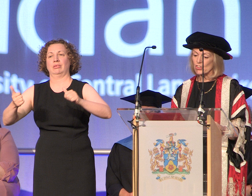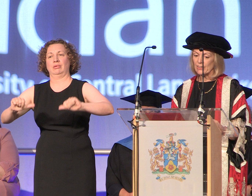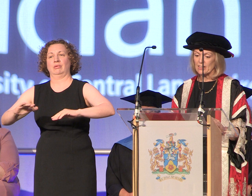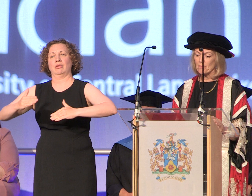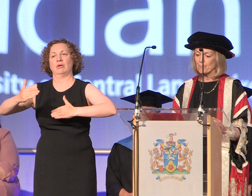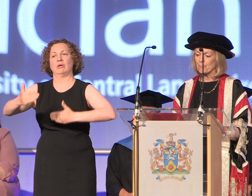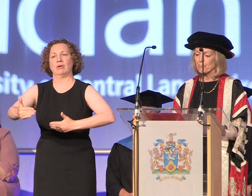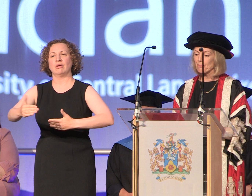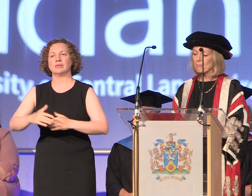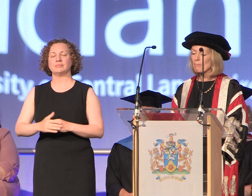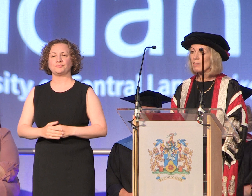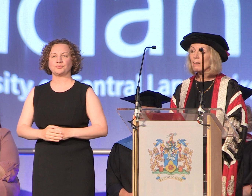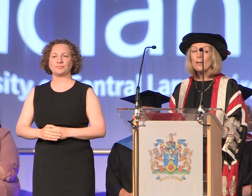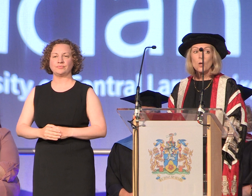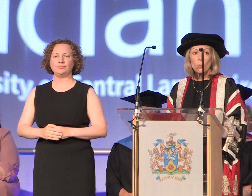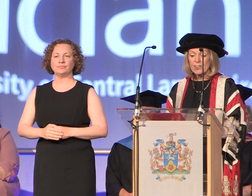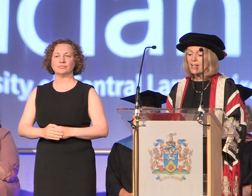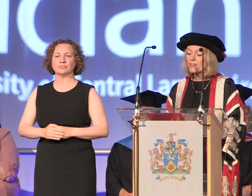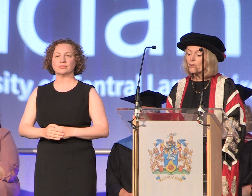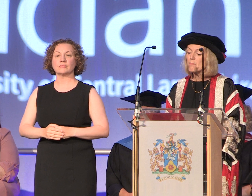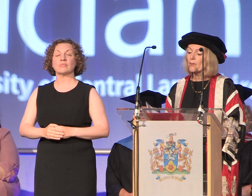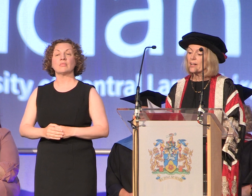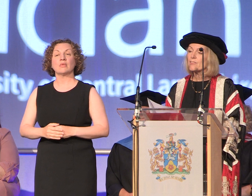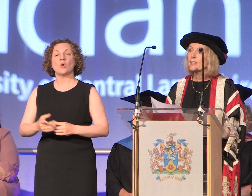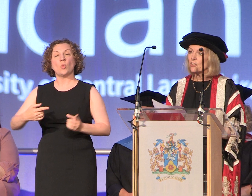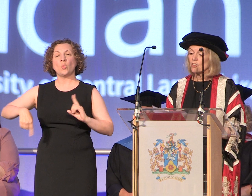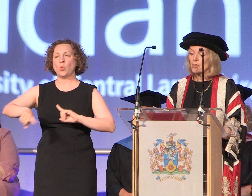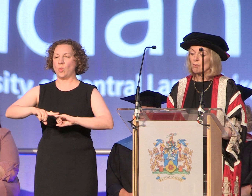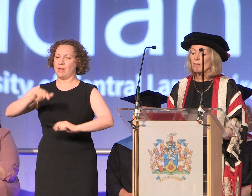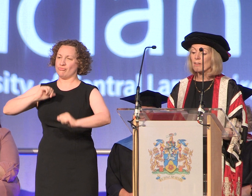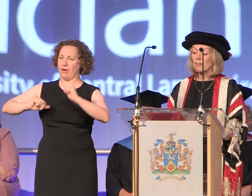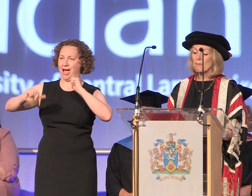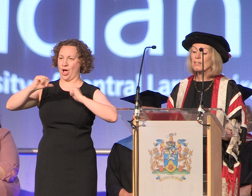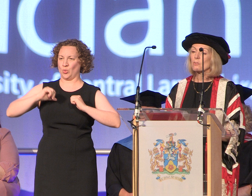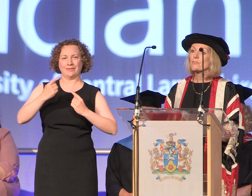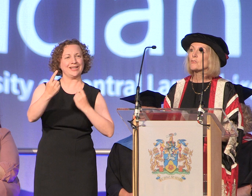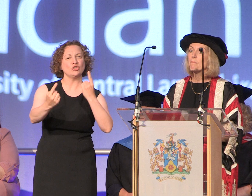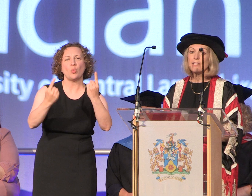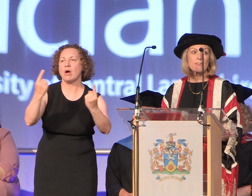journey. We take great pride in each of you coming to us from many different